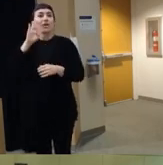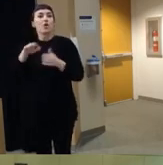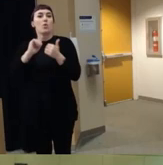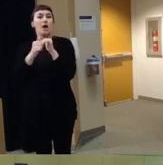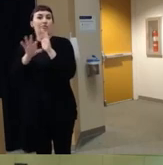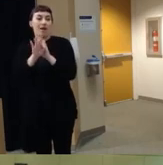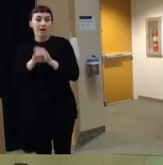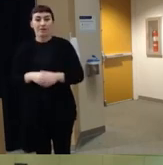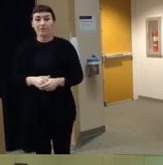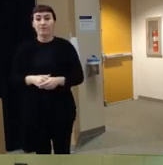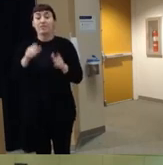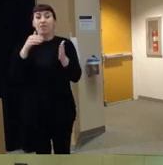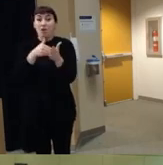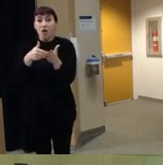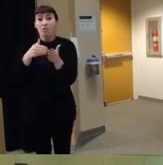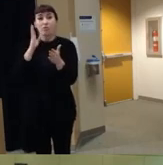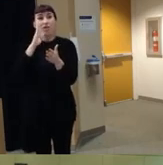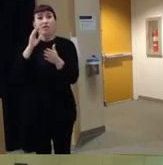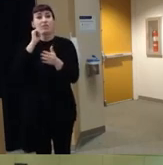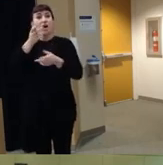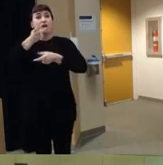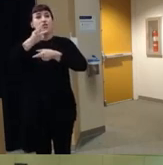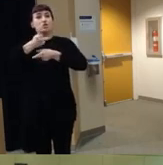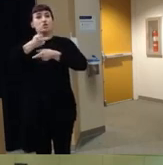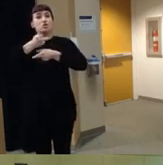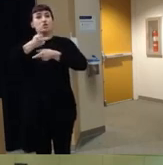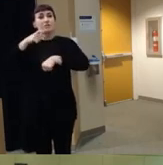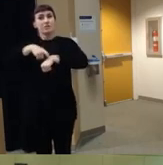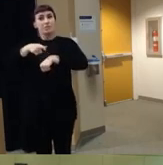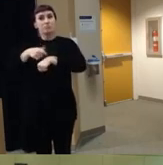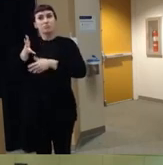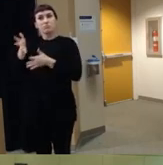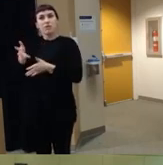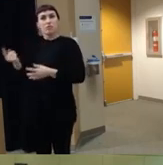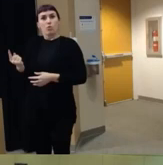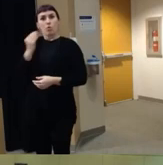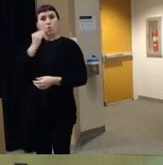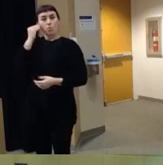um and they often have you know unsupervised time at home which is you know my kids have